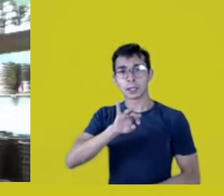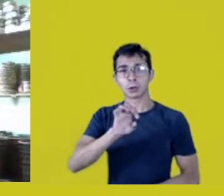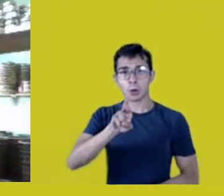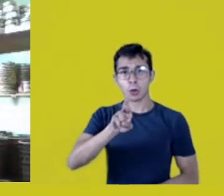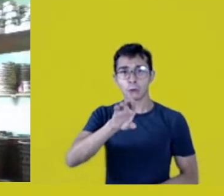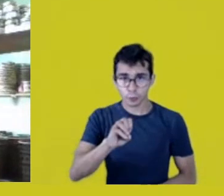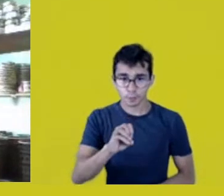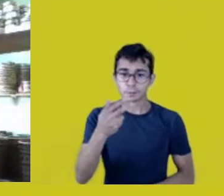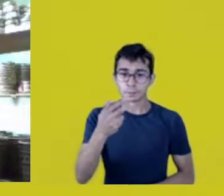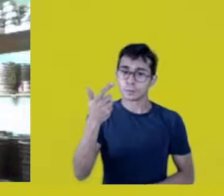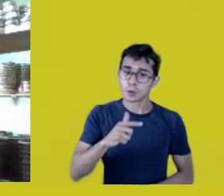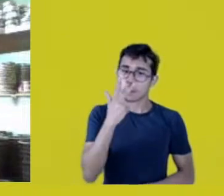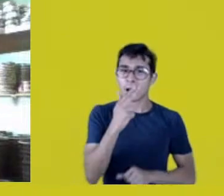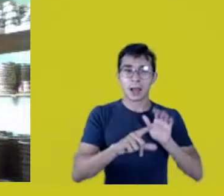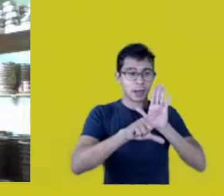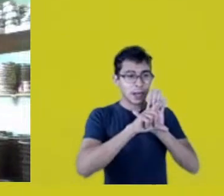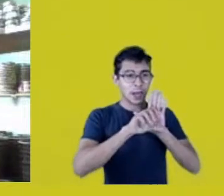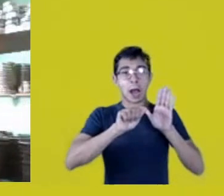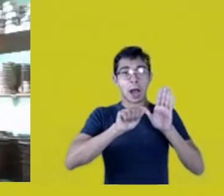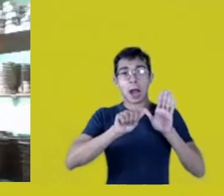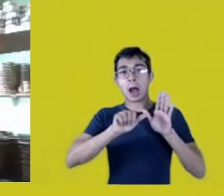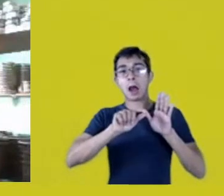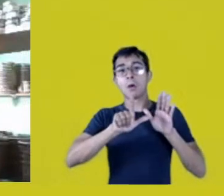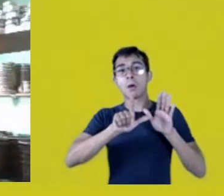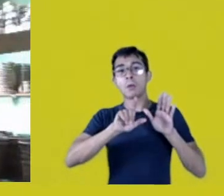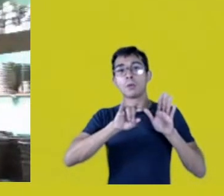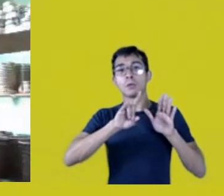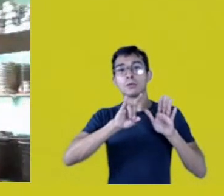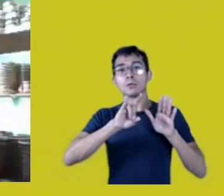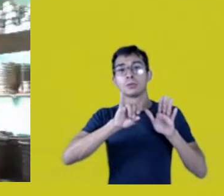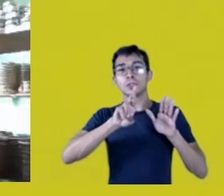The Aldir Blanc Act’s purpose is supporting culture, not survival!